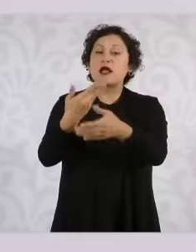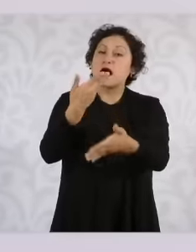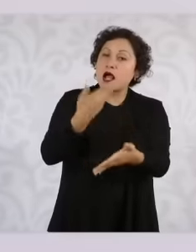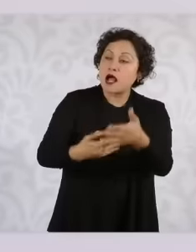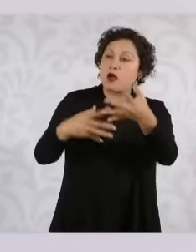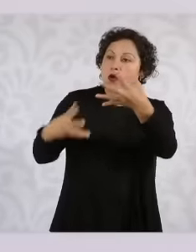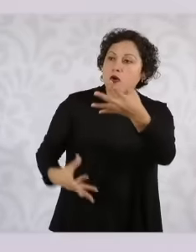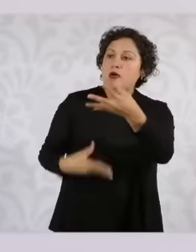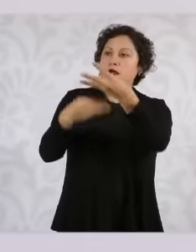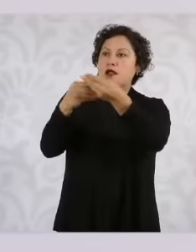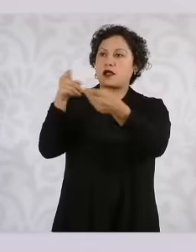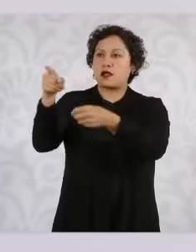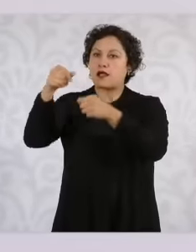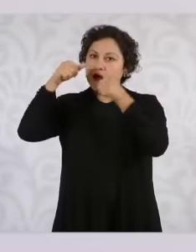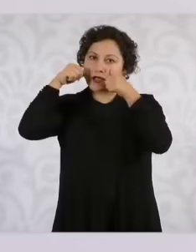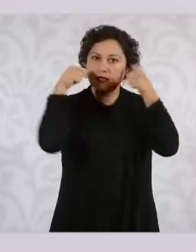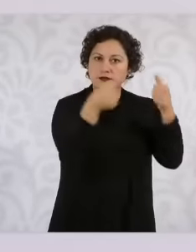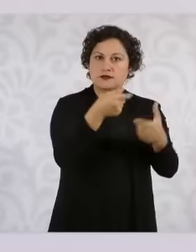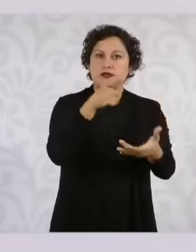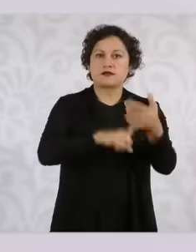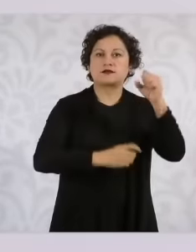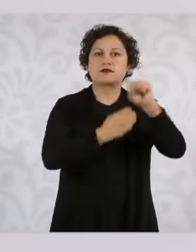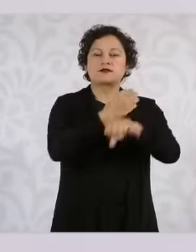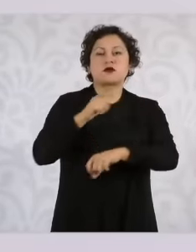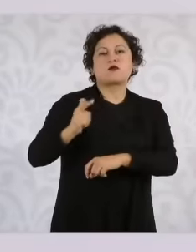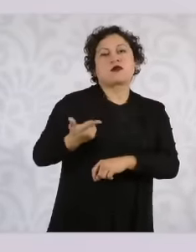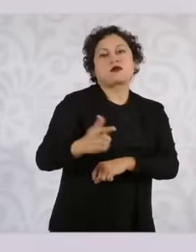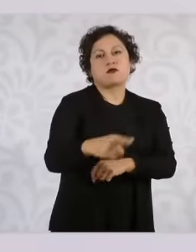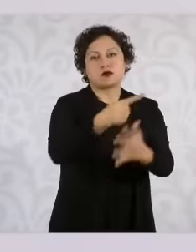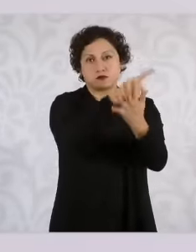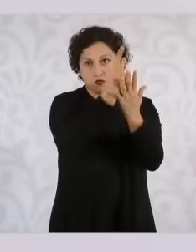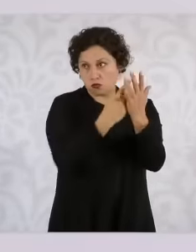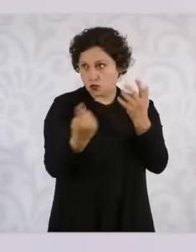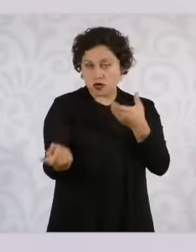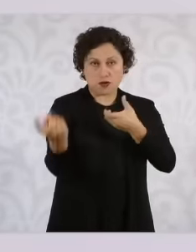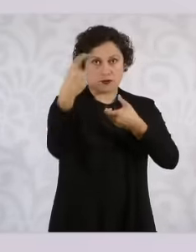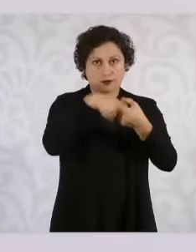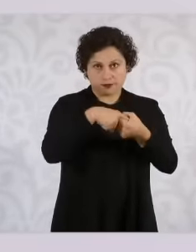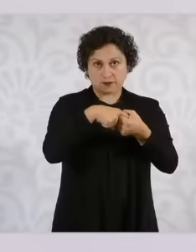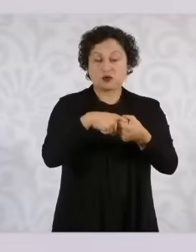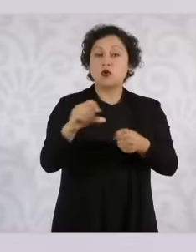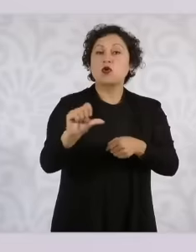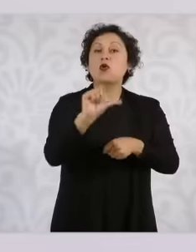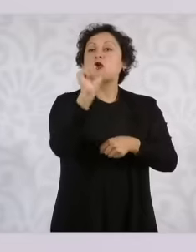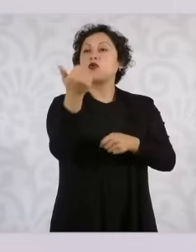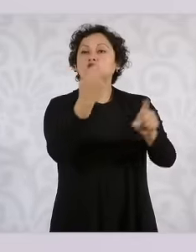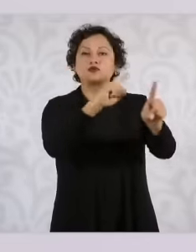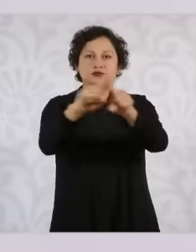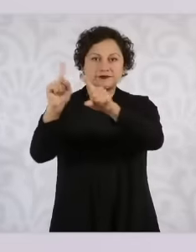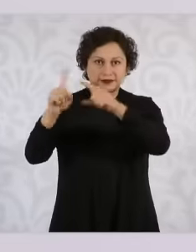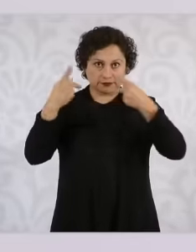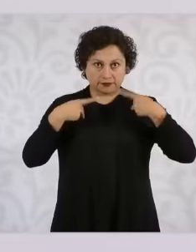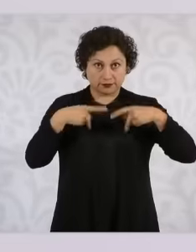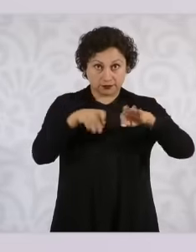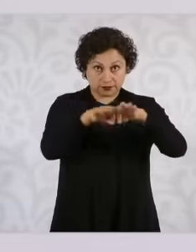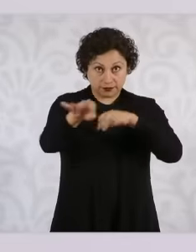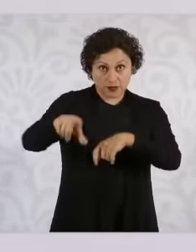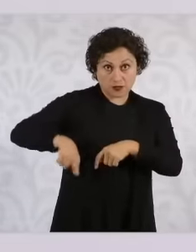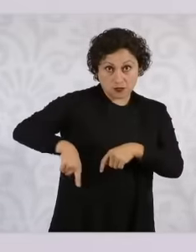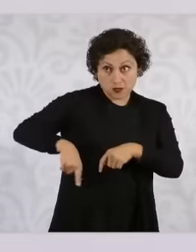Guanajuato and all the public servants of the interior have to go to support the The Ministry